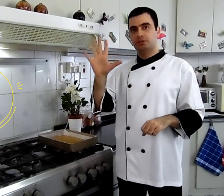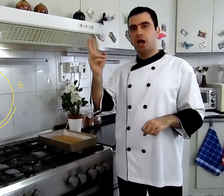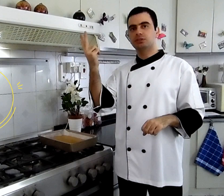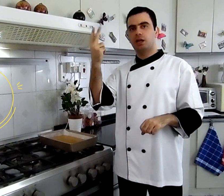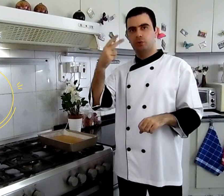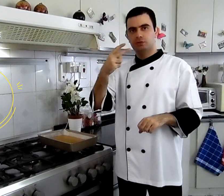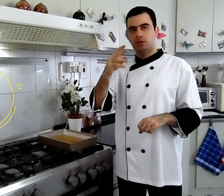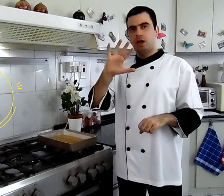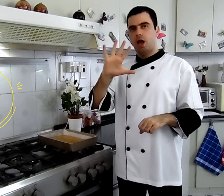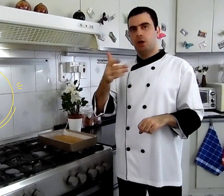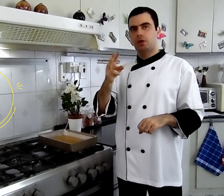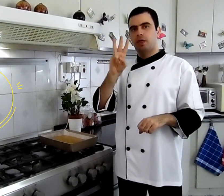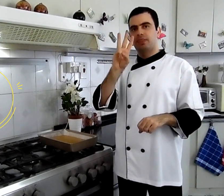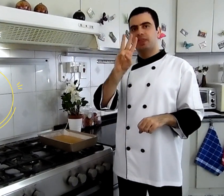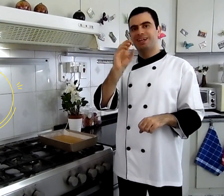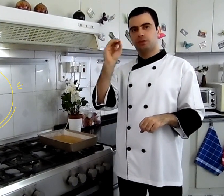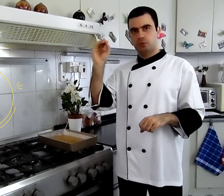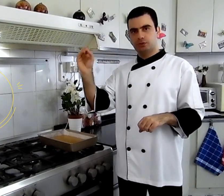for 25 - 30 minutes لمدة 25 - 30 دقيقة